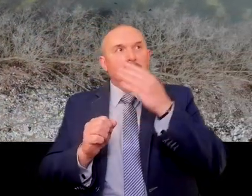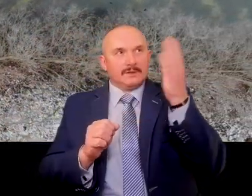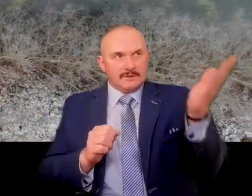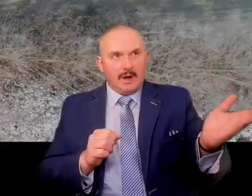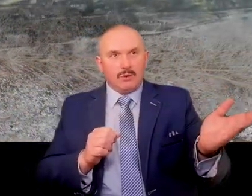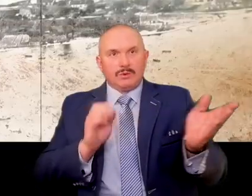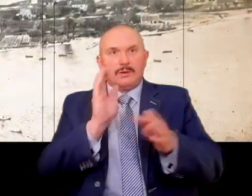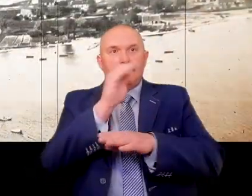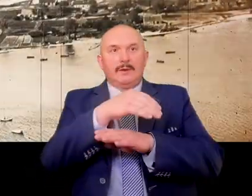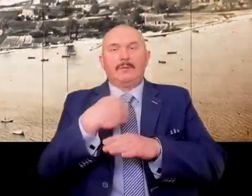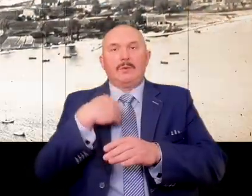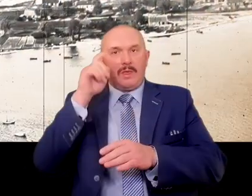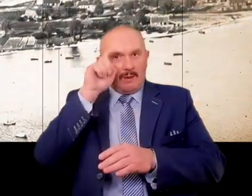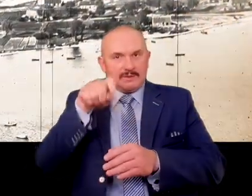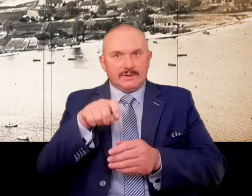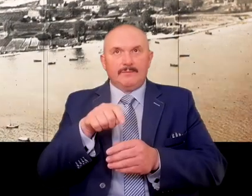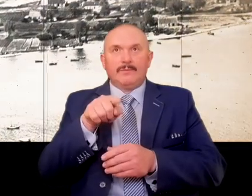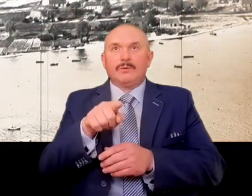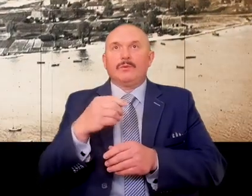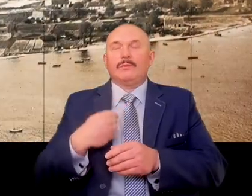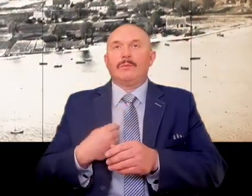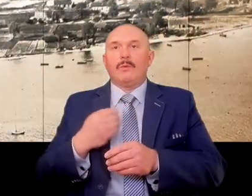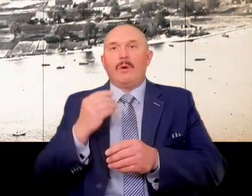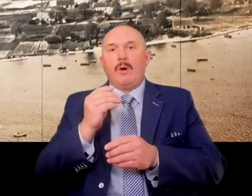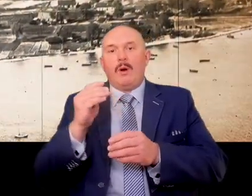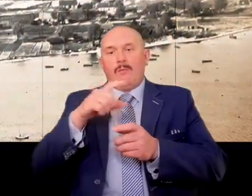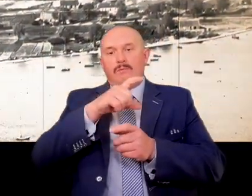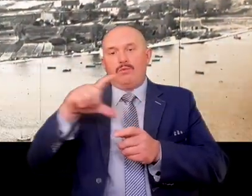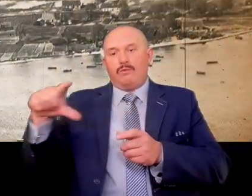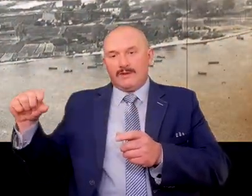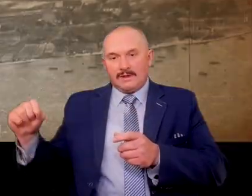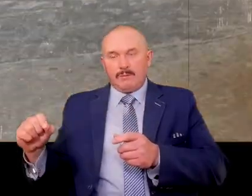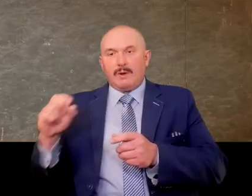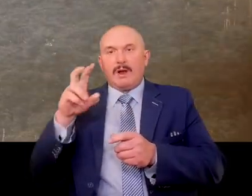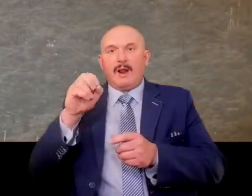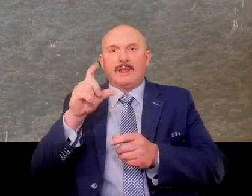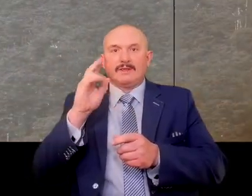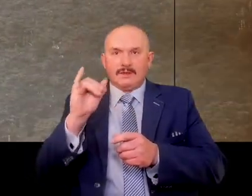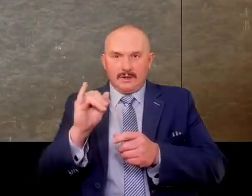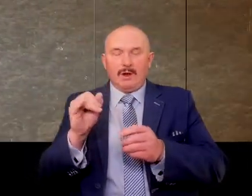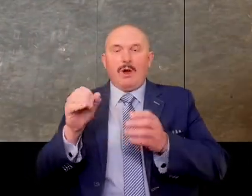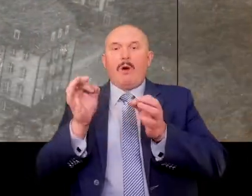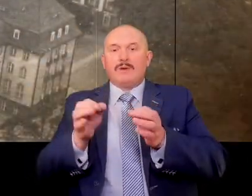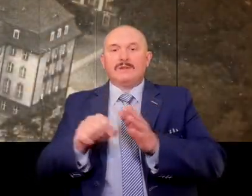It stretched across the double-measured Hel Peninsula to the present-day city limits of Gdynia and Sopot.